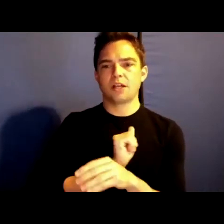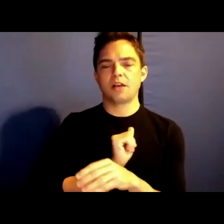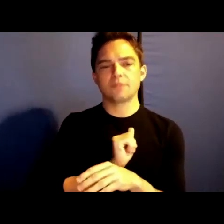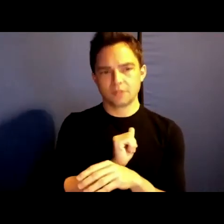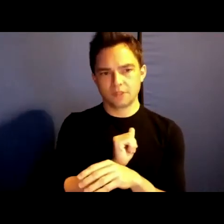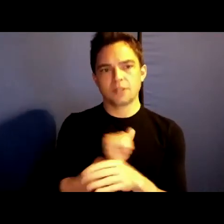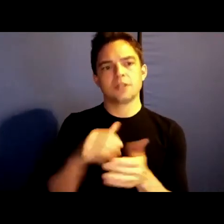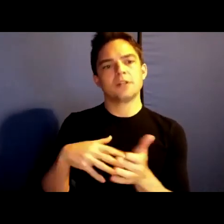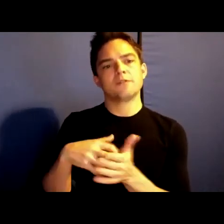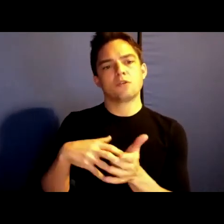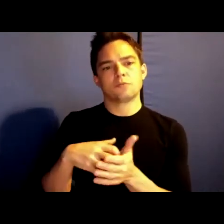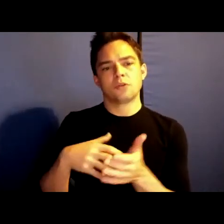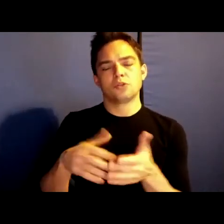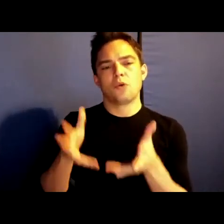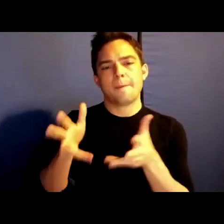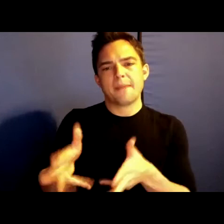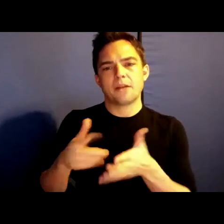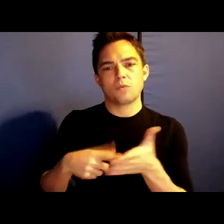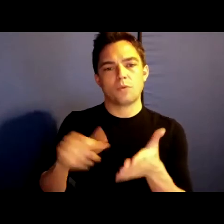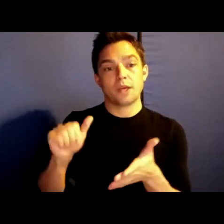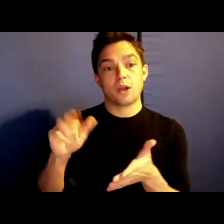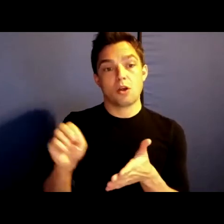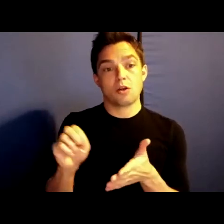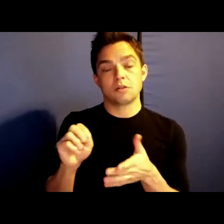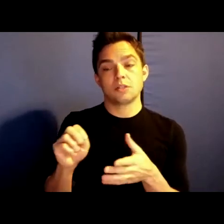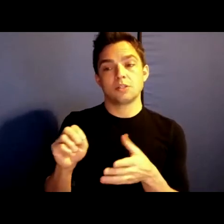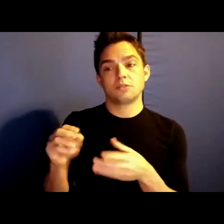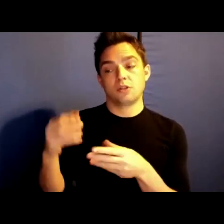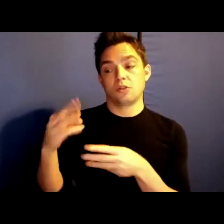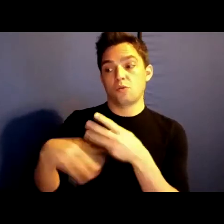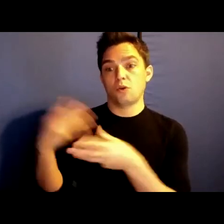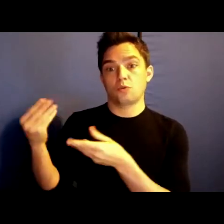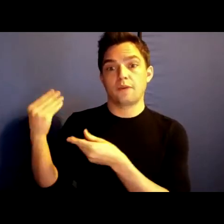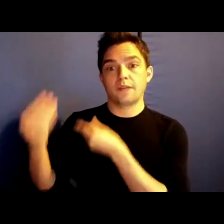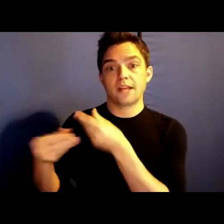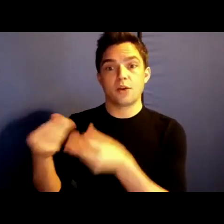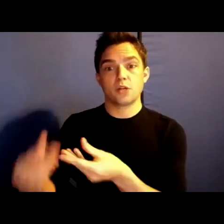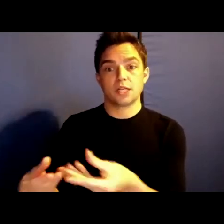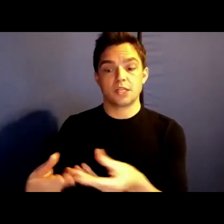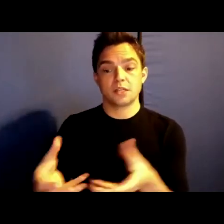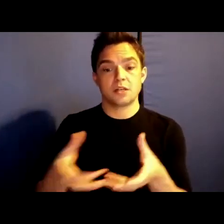we are and the world that we have inherited, in an unflinching effort to change the whole